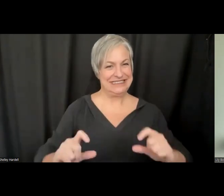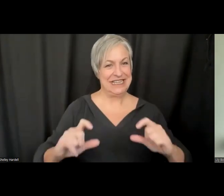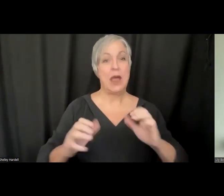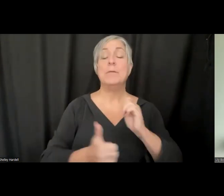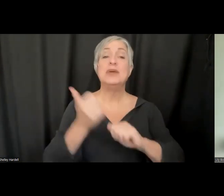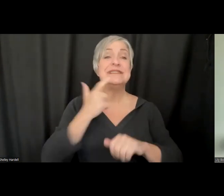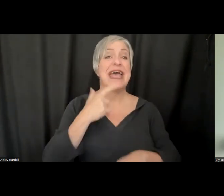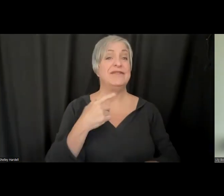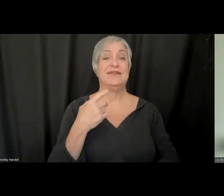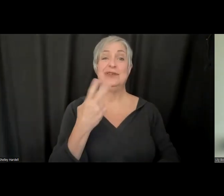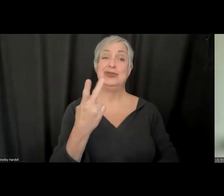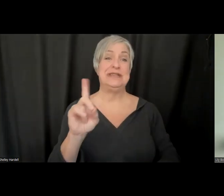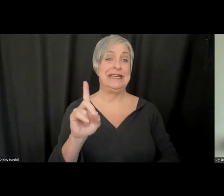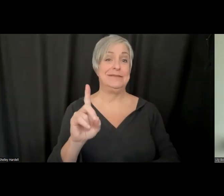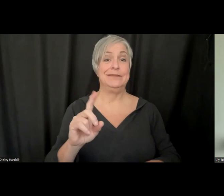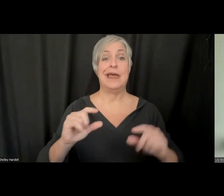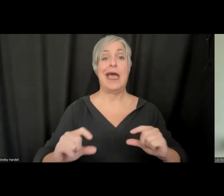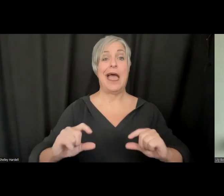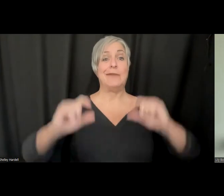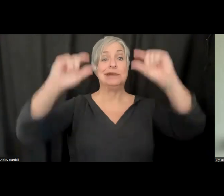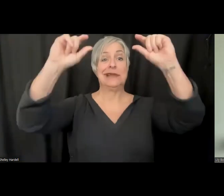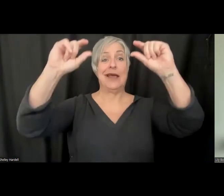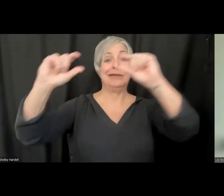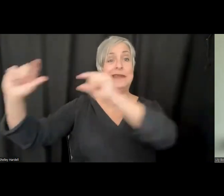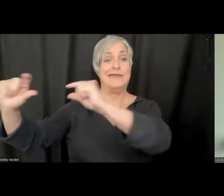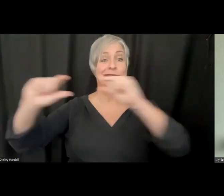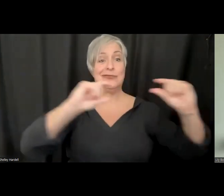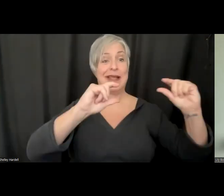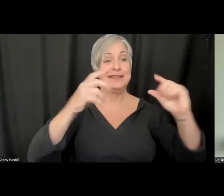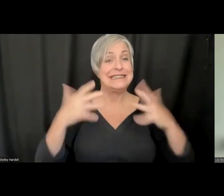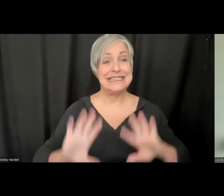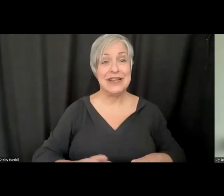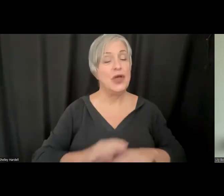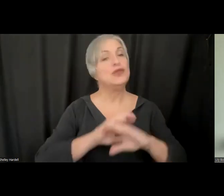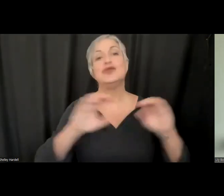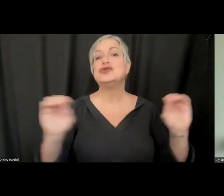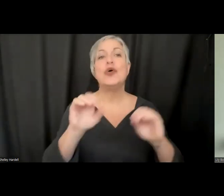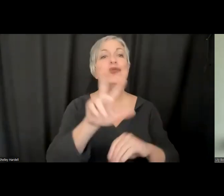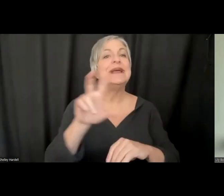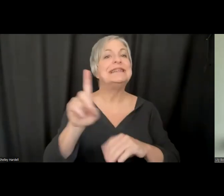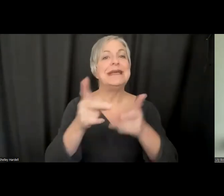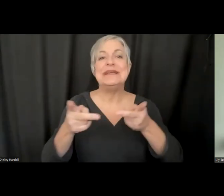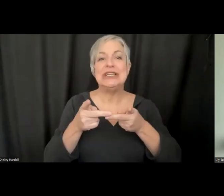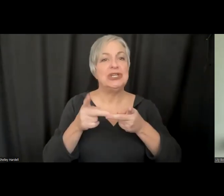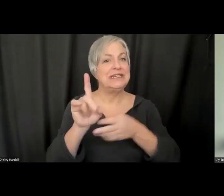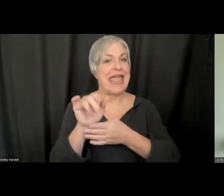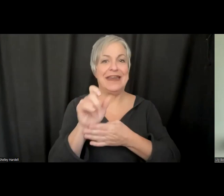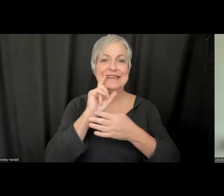Up, down, left, right. There is no caption format that supports 3D positioning data today. The first thing that